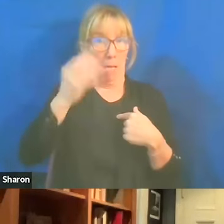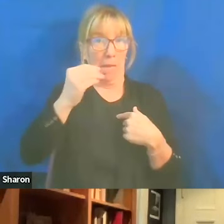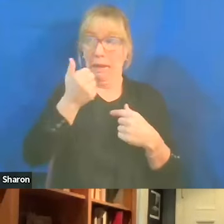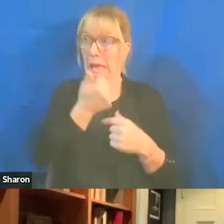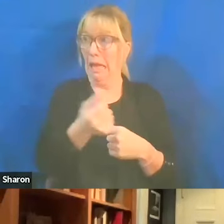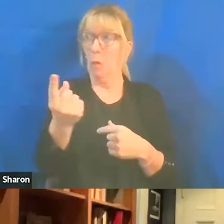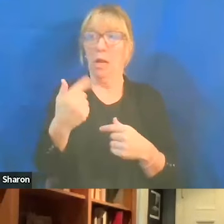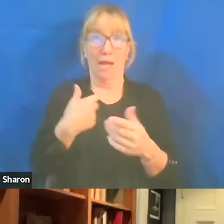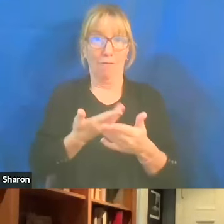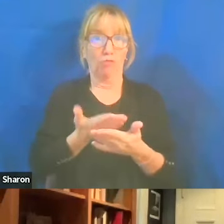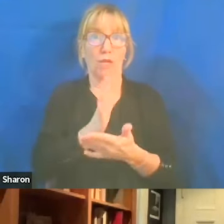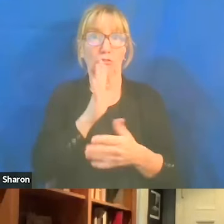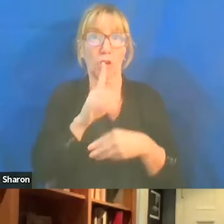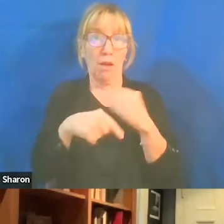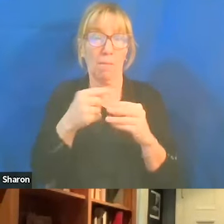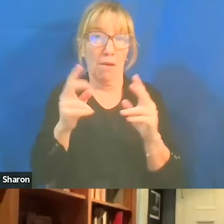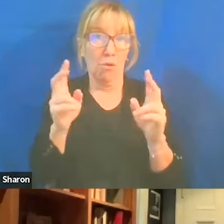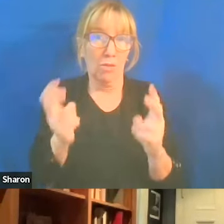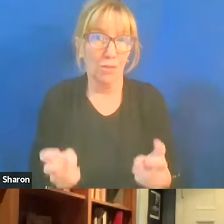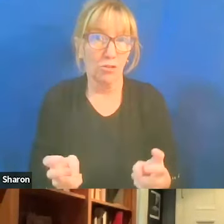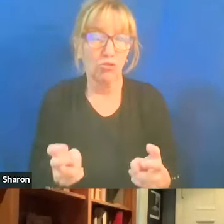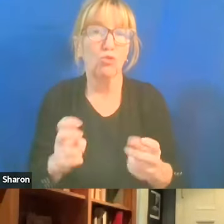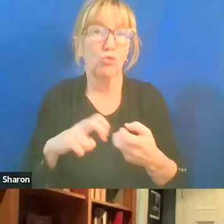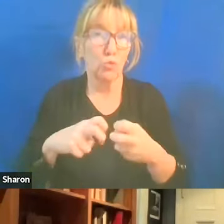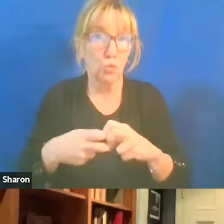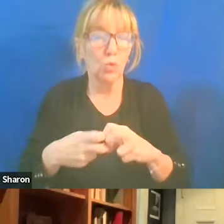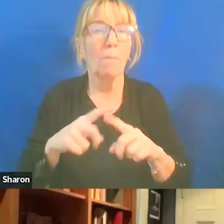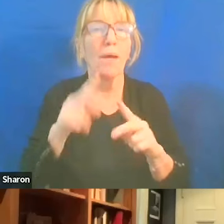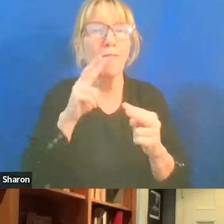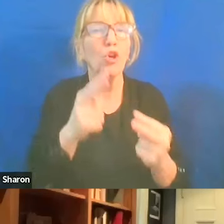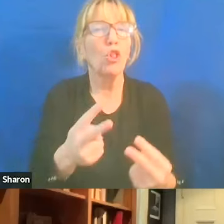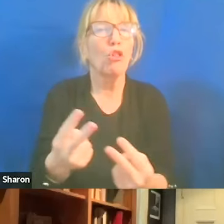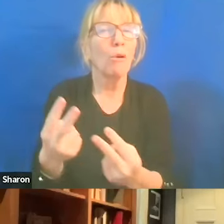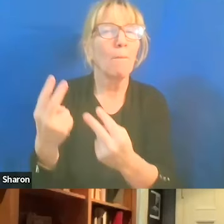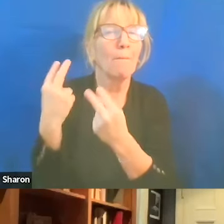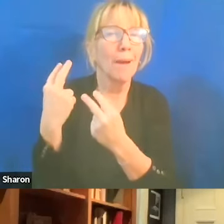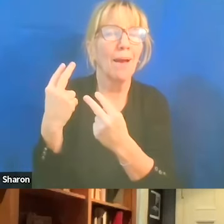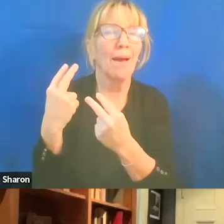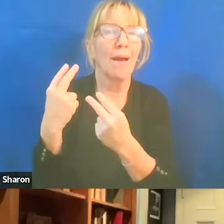But the sort of... If you look back at the sort of timeline of where,